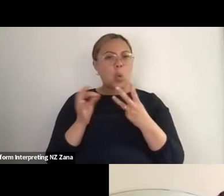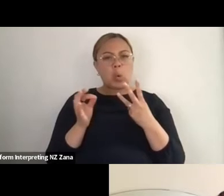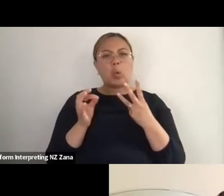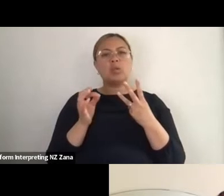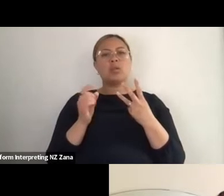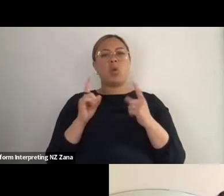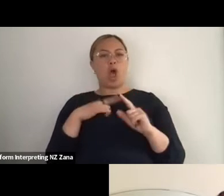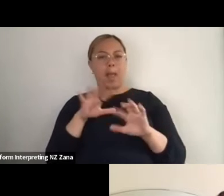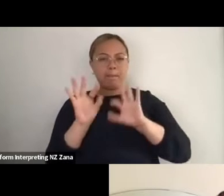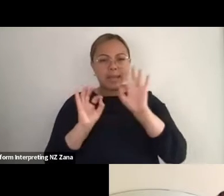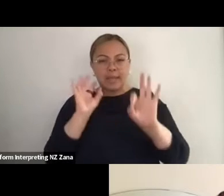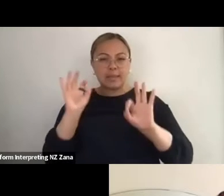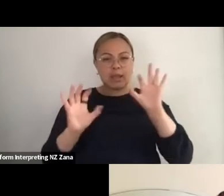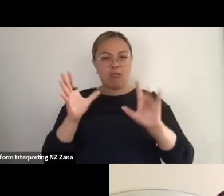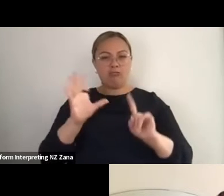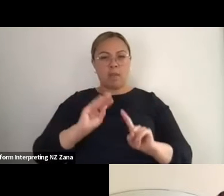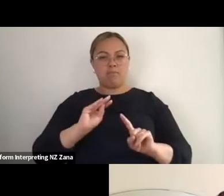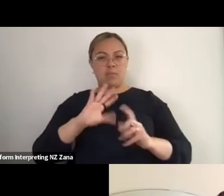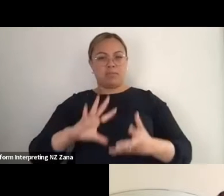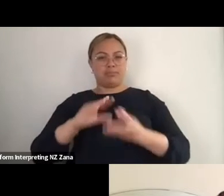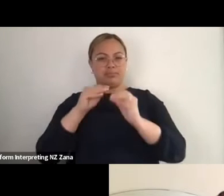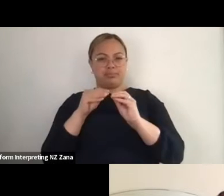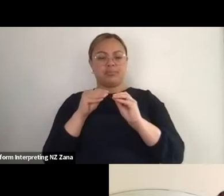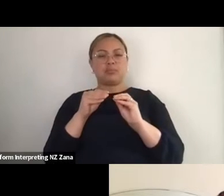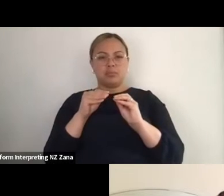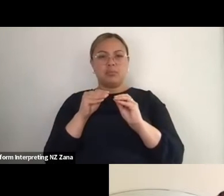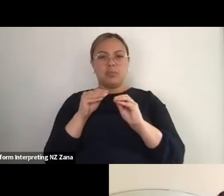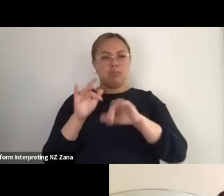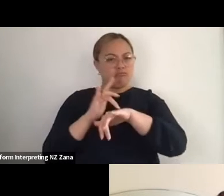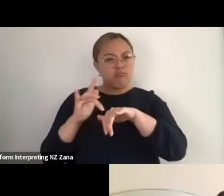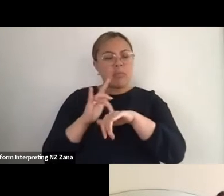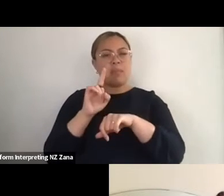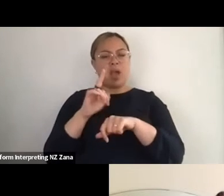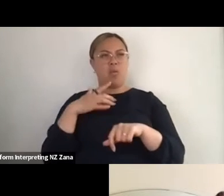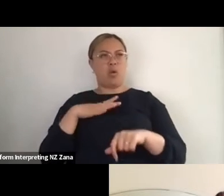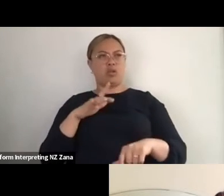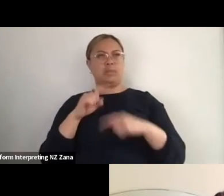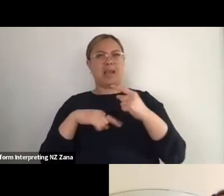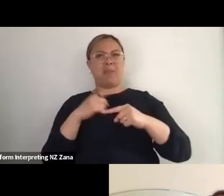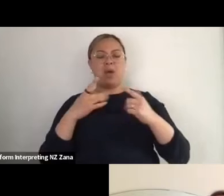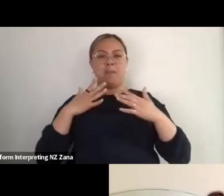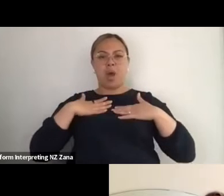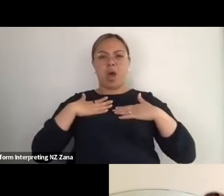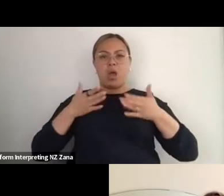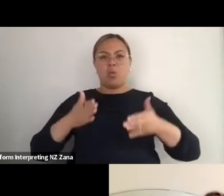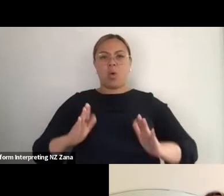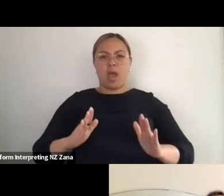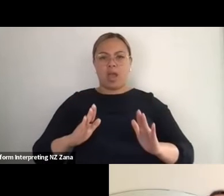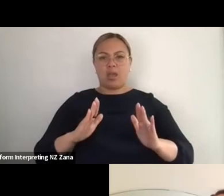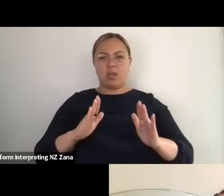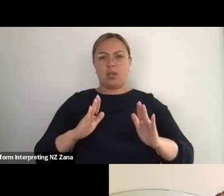but I really wanted it to be about what is it to also share my way of working with other artists,